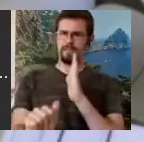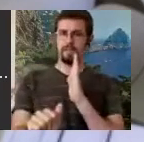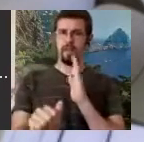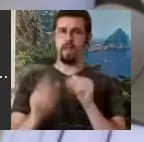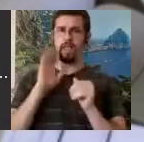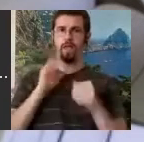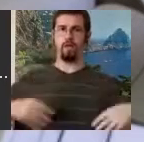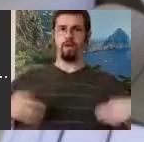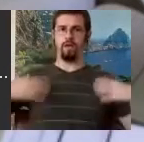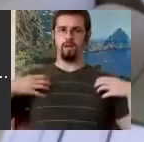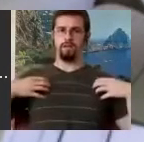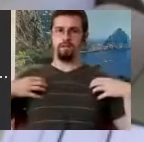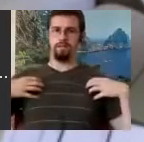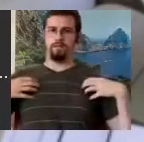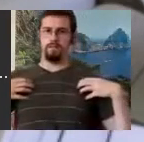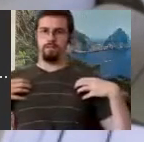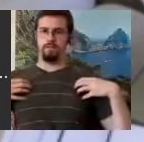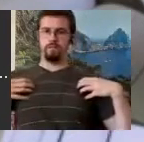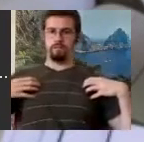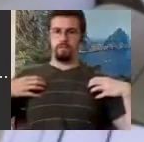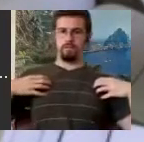Now I cannot do these things but i can write them